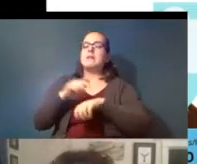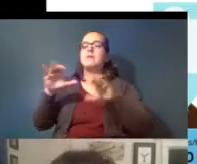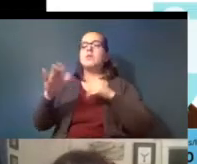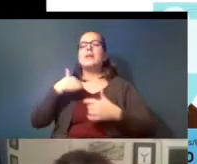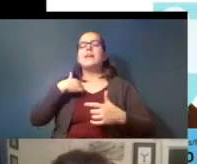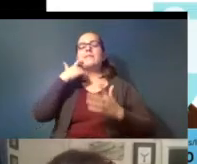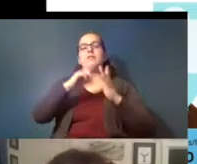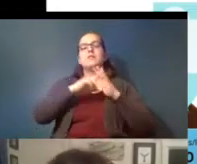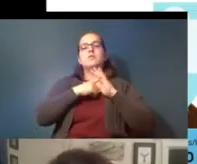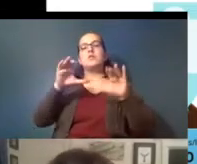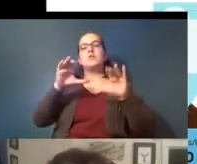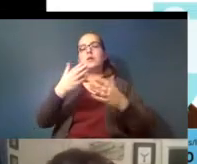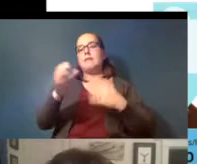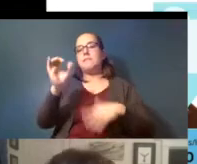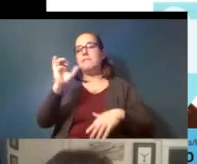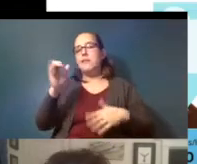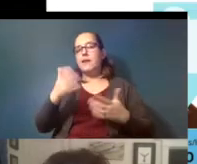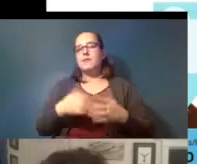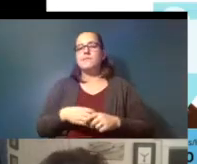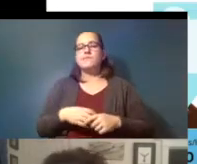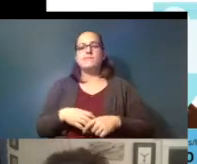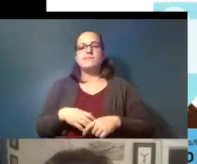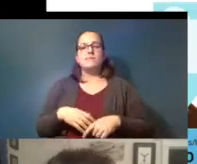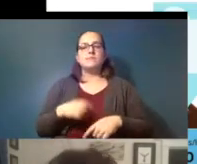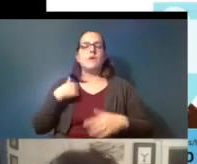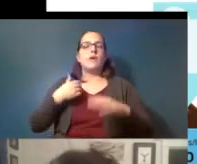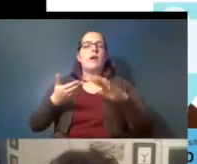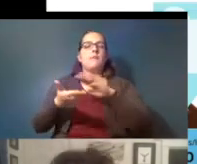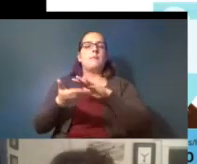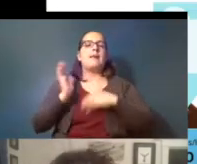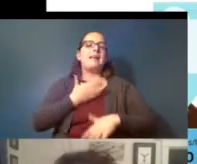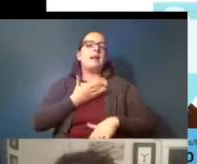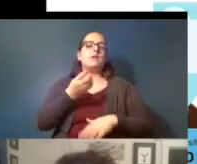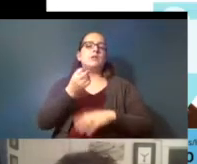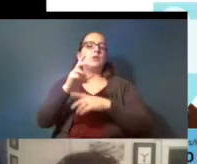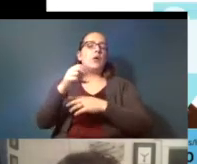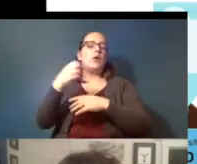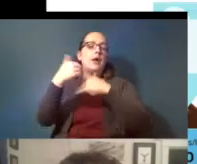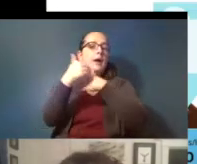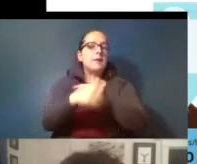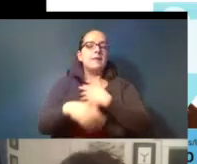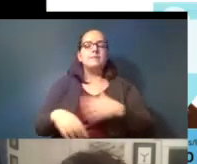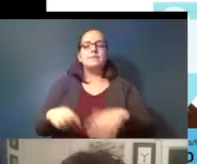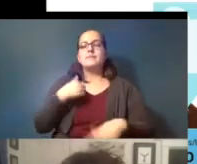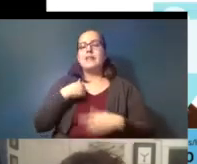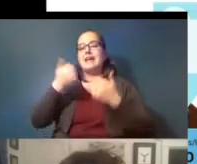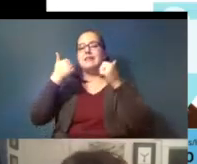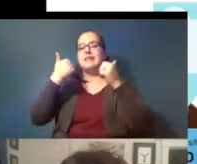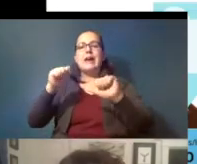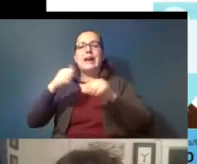doing things like we bake our own bread and you know i even tried to make um vegan cheese